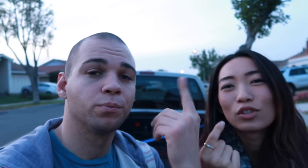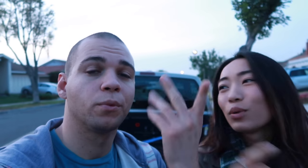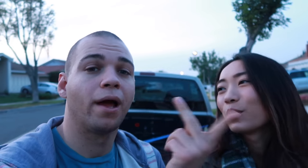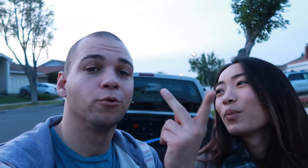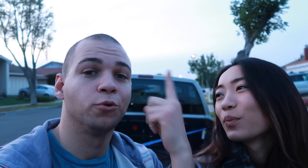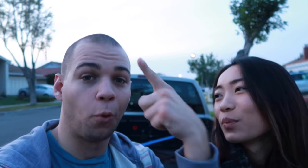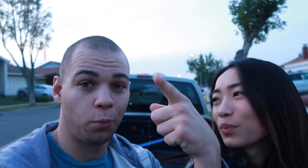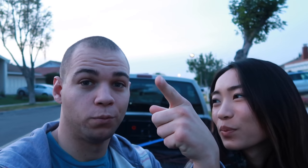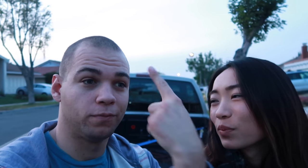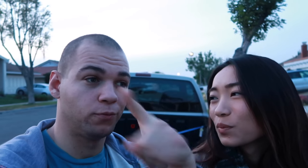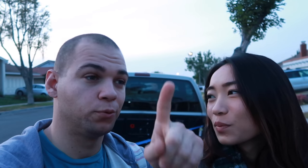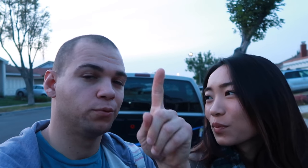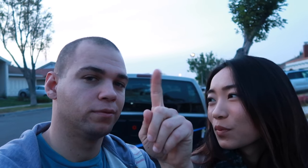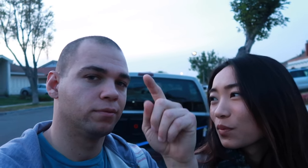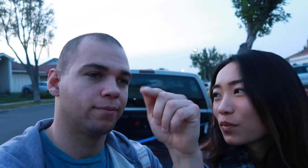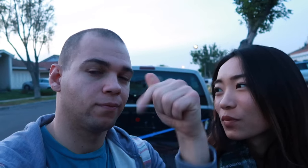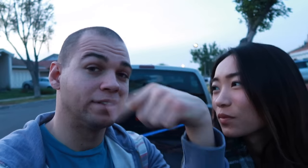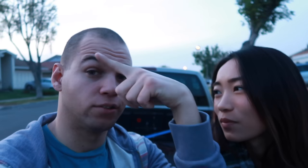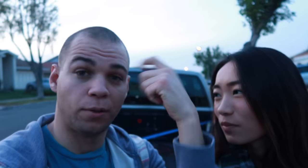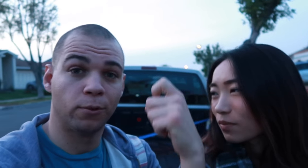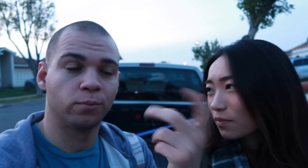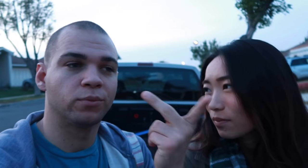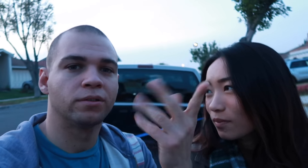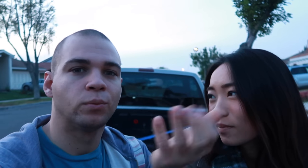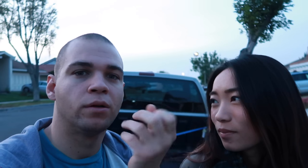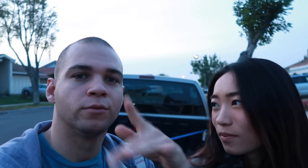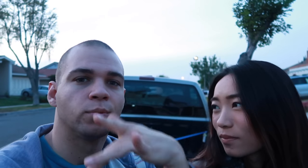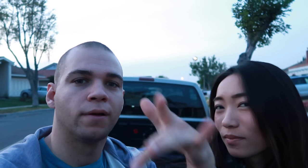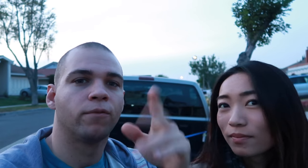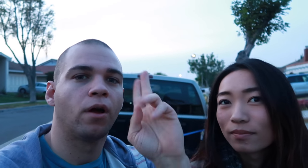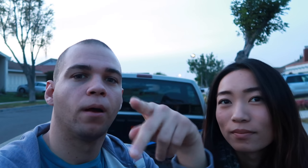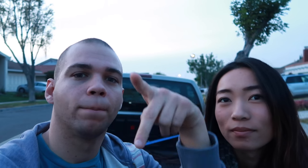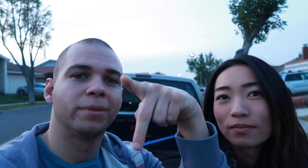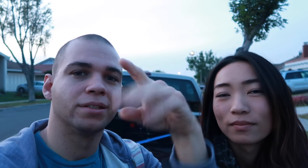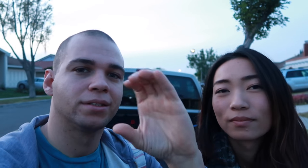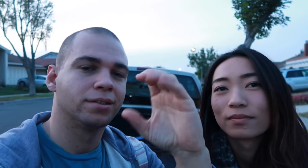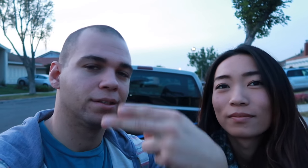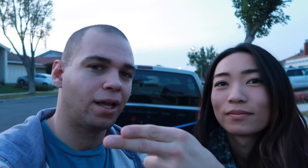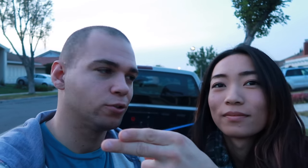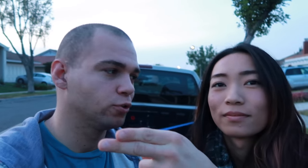so our goal for this summer is that we want to travel up PCH